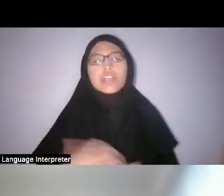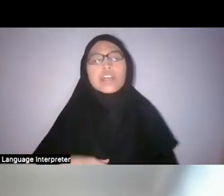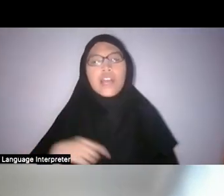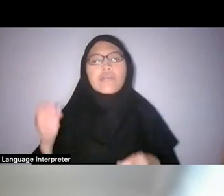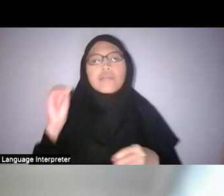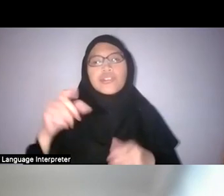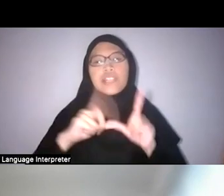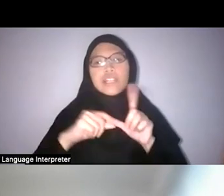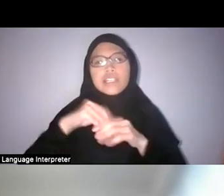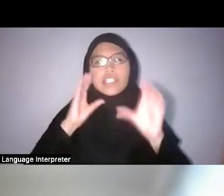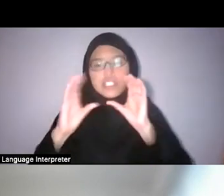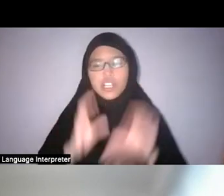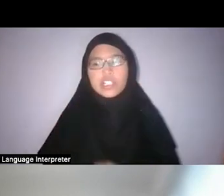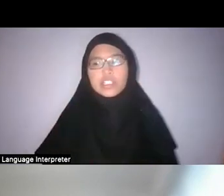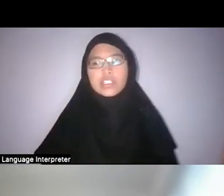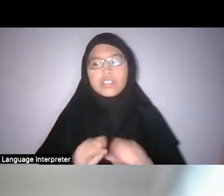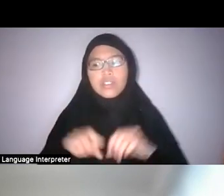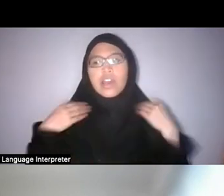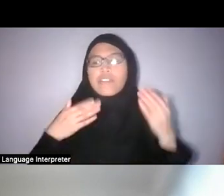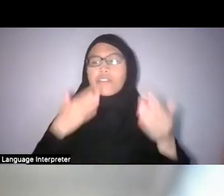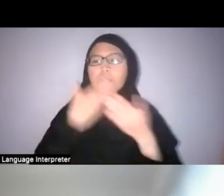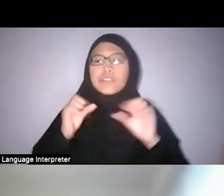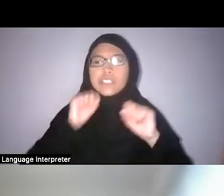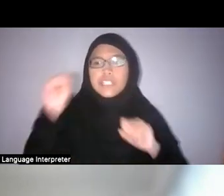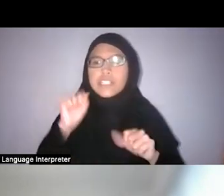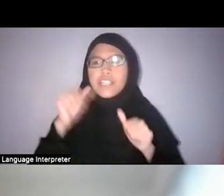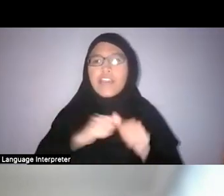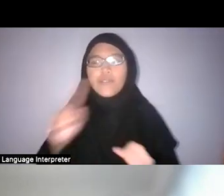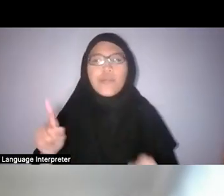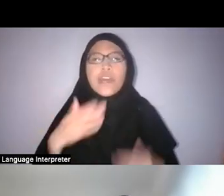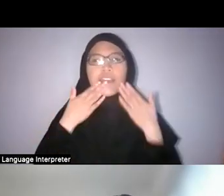So have a good Saturday, everybody, and thank you so much for joining us!